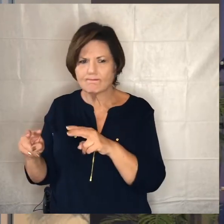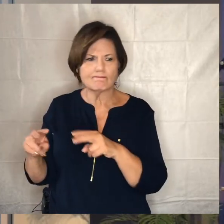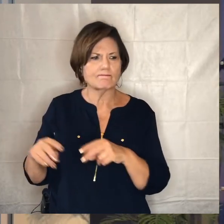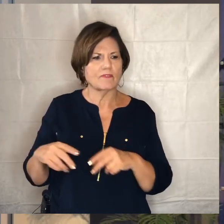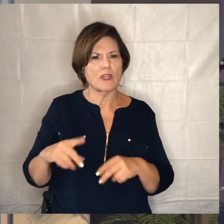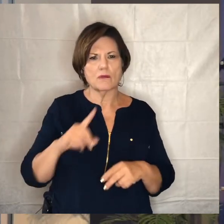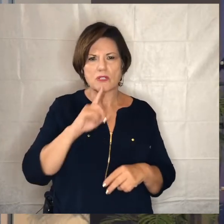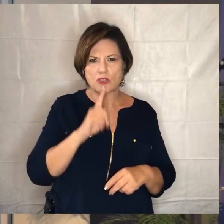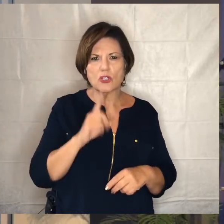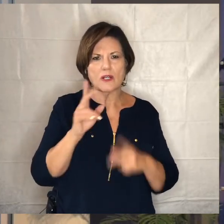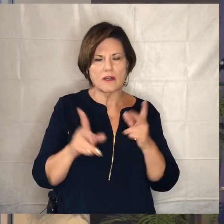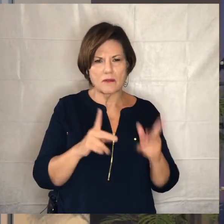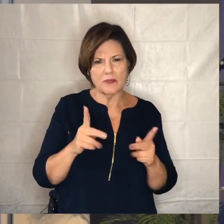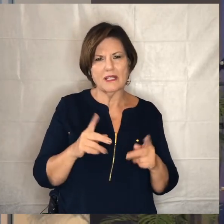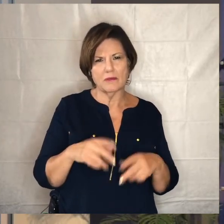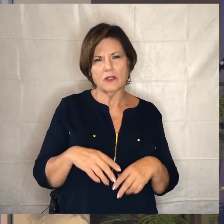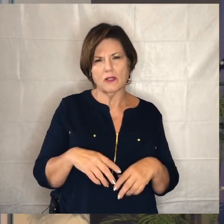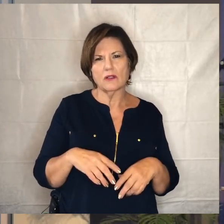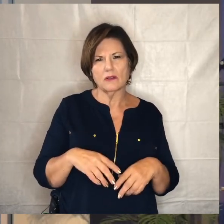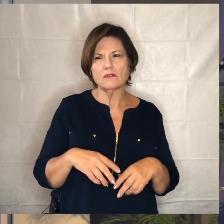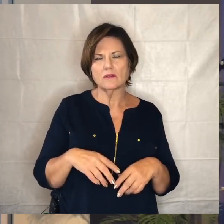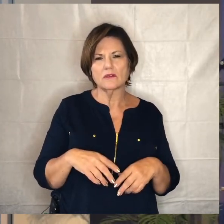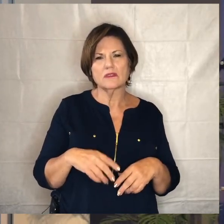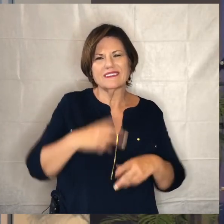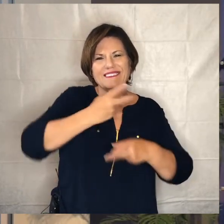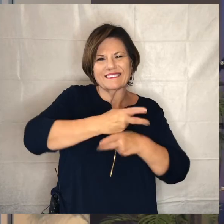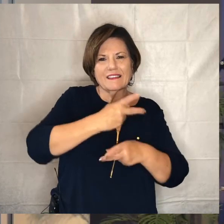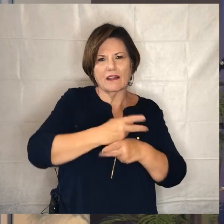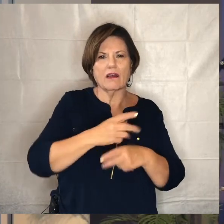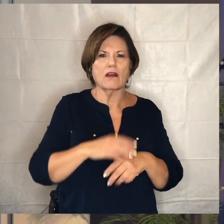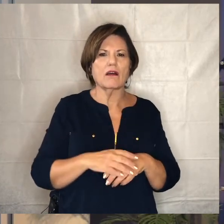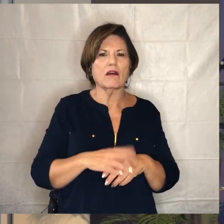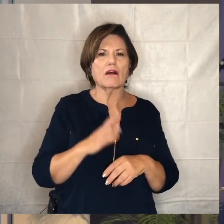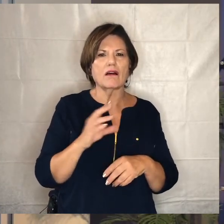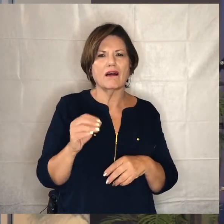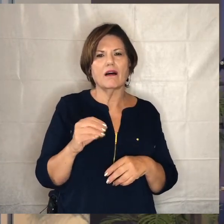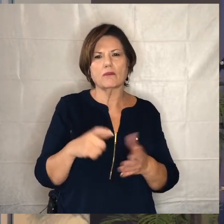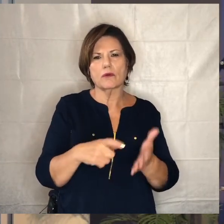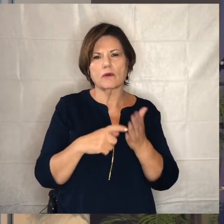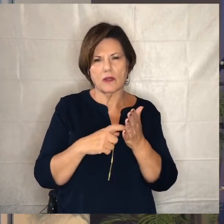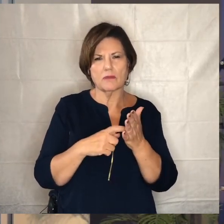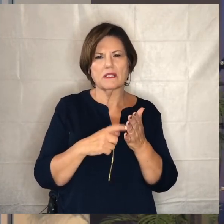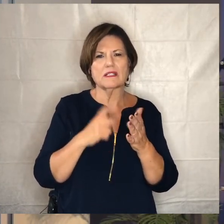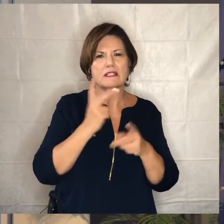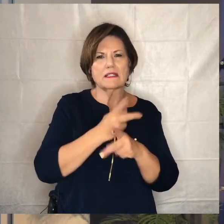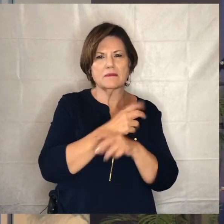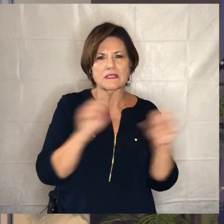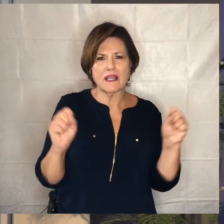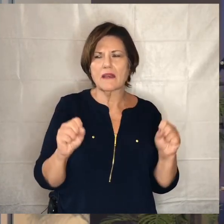are staying within kind of those criteria and so um you know to give you um and so what does that mean for